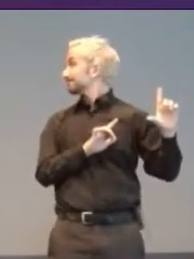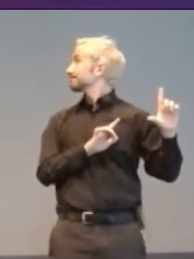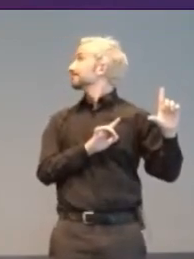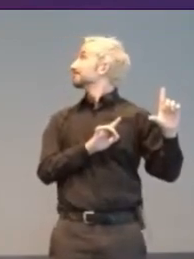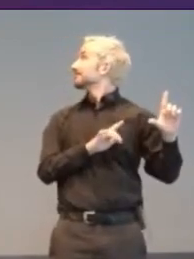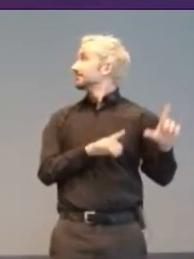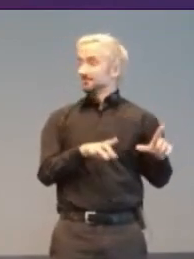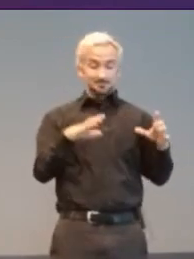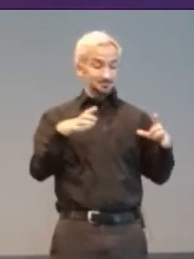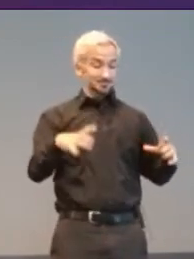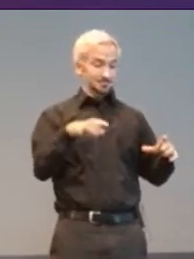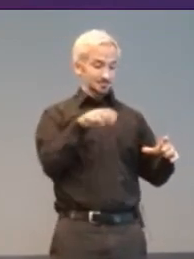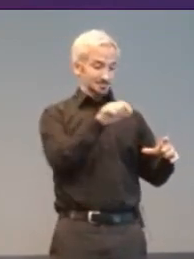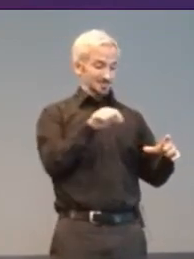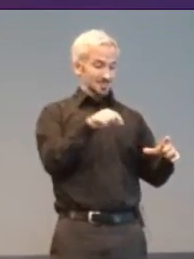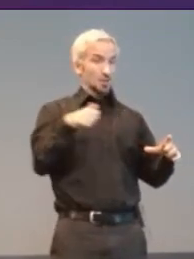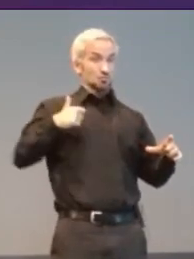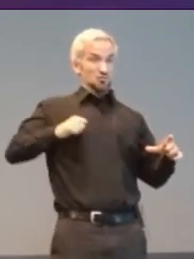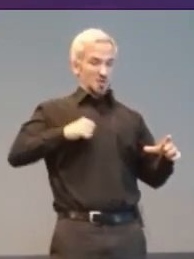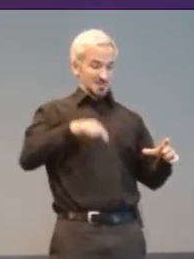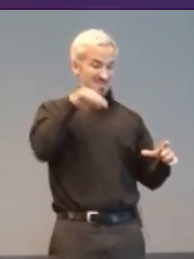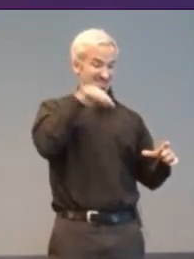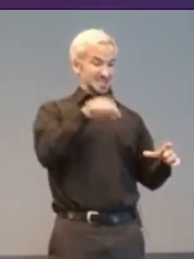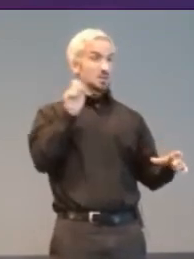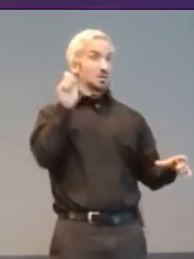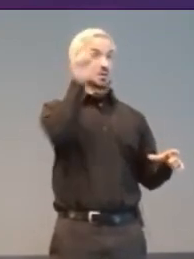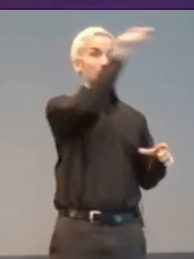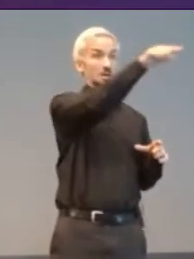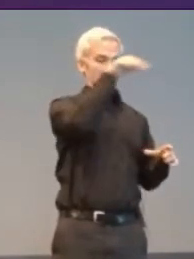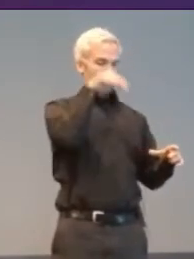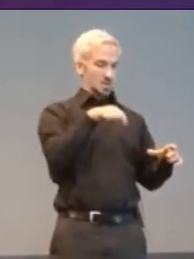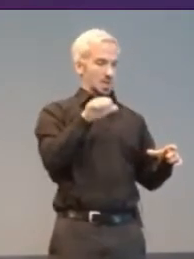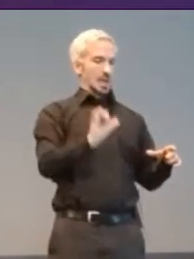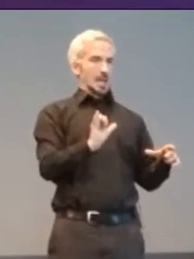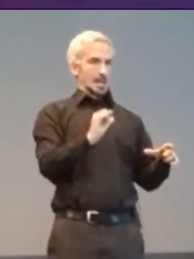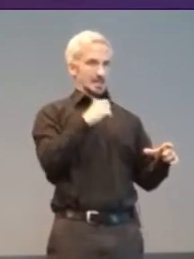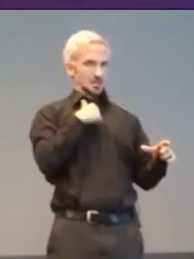giving players a chance to hit or miss a target, with luck or judgement.